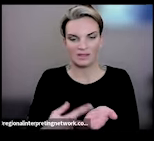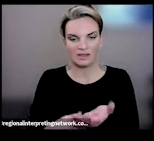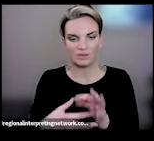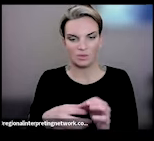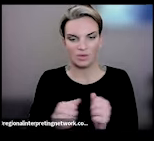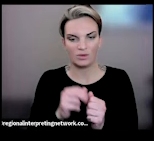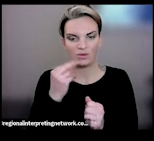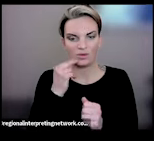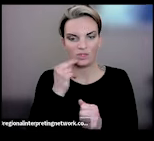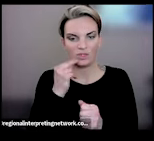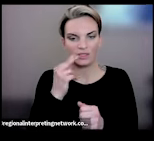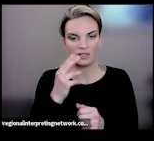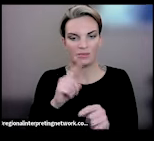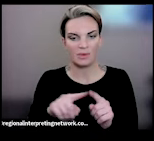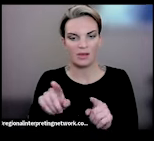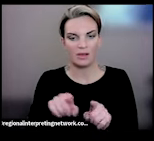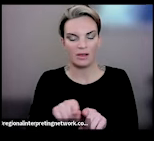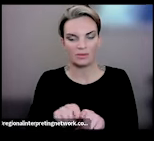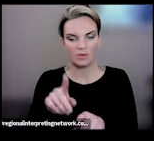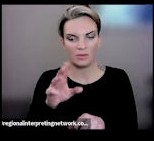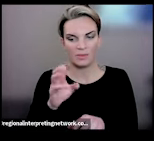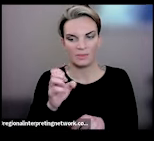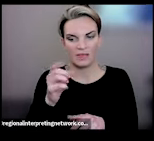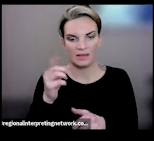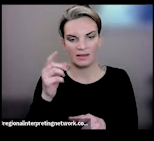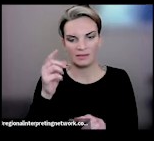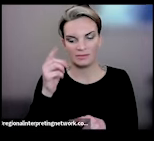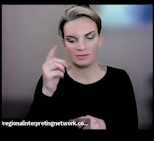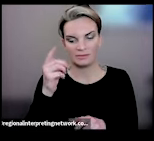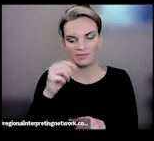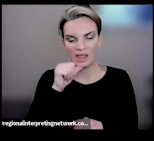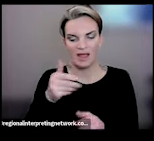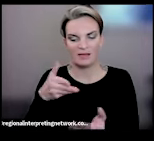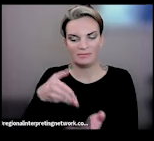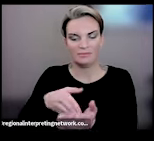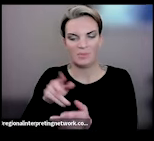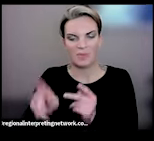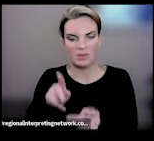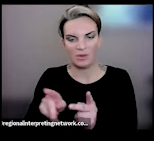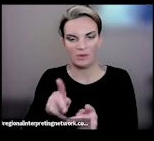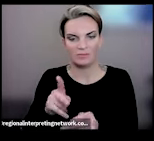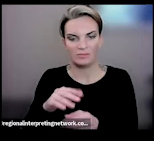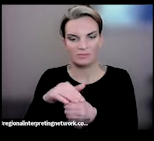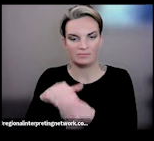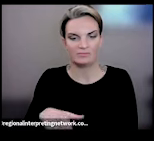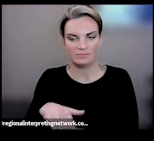while being mindful of issues like fat phobia and its impact on people with disabilities especially,